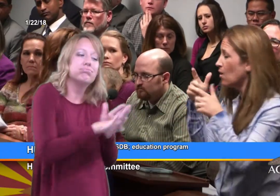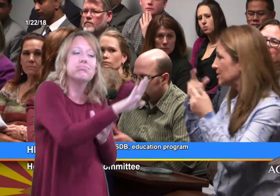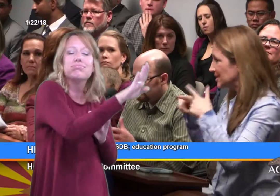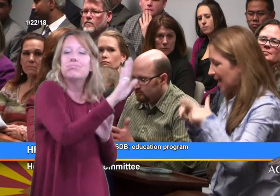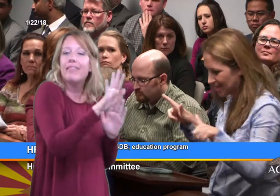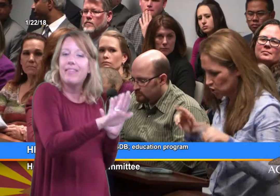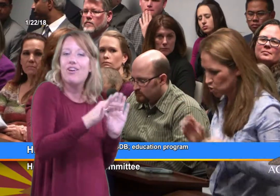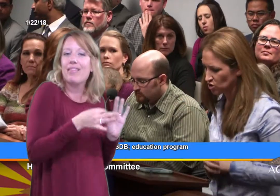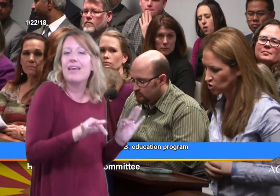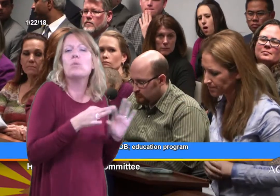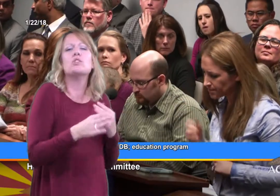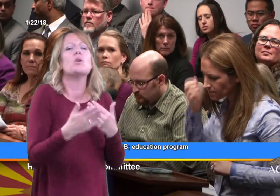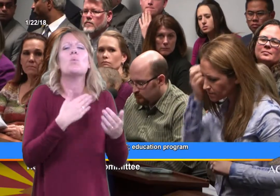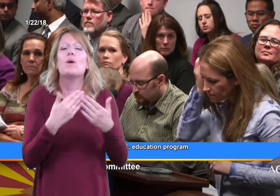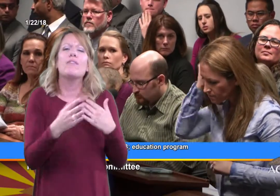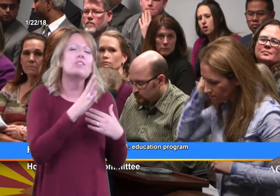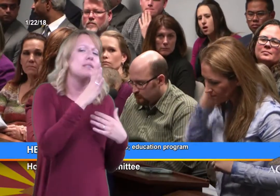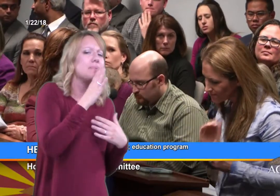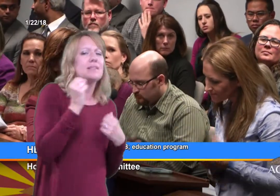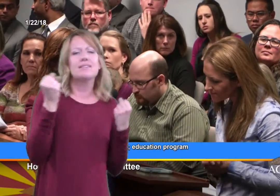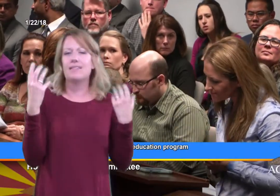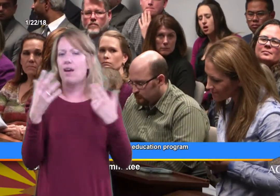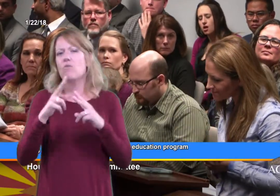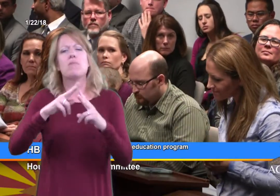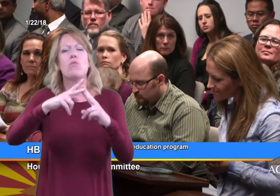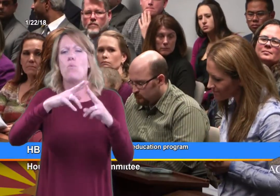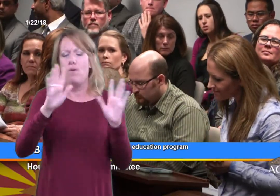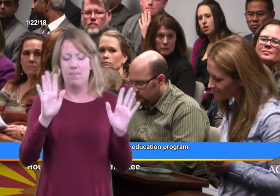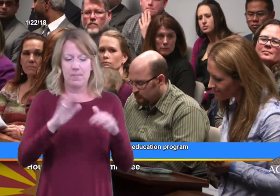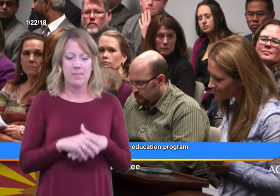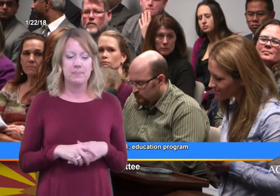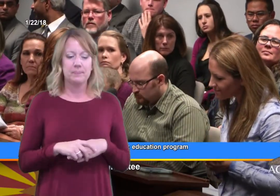in whatever method they decide to use whether it be spoken or sign language.